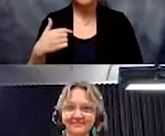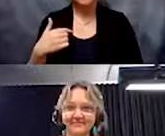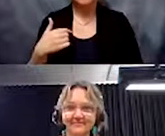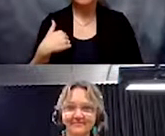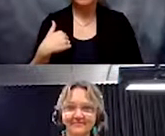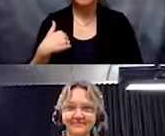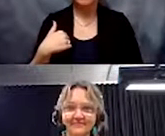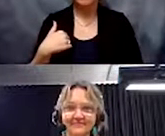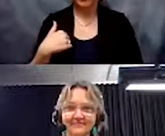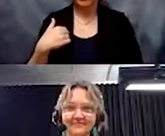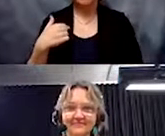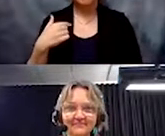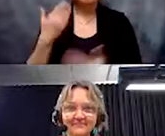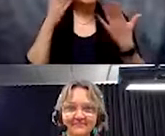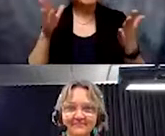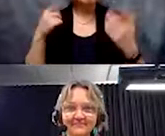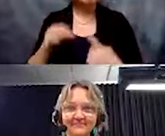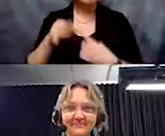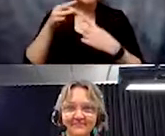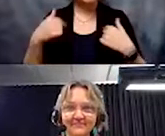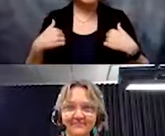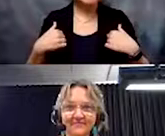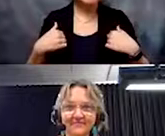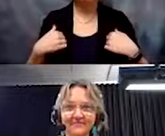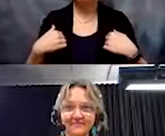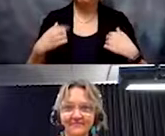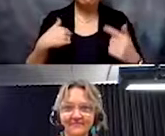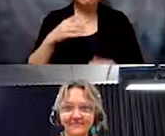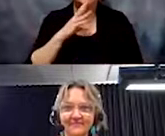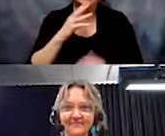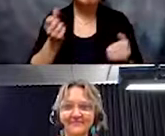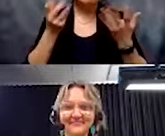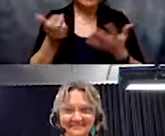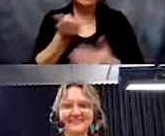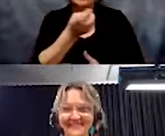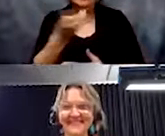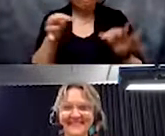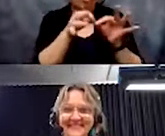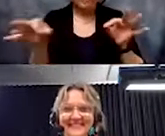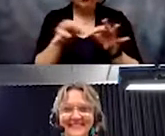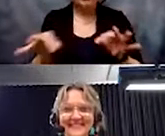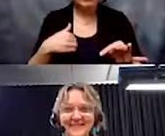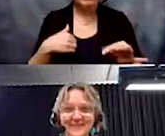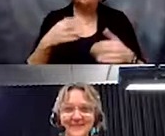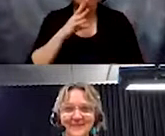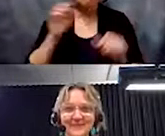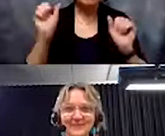I don't know what makes me unique but I speak multiple different languages and Haric was